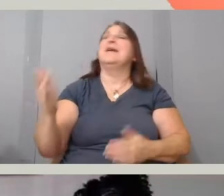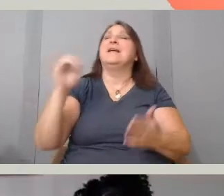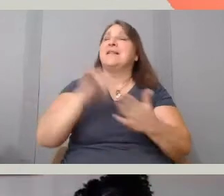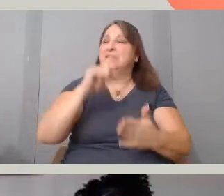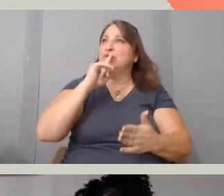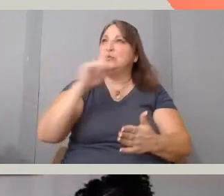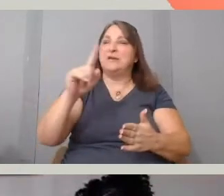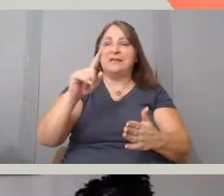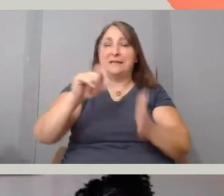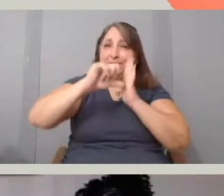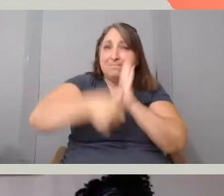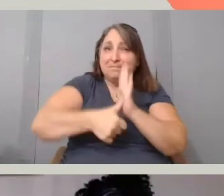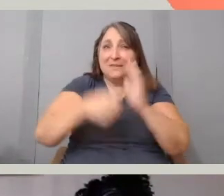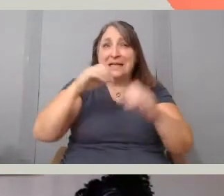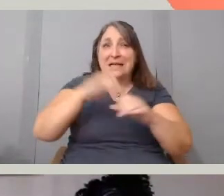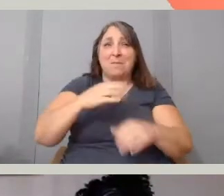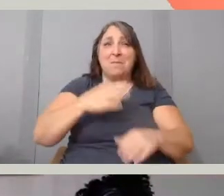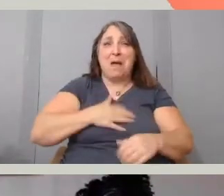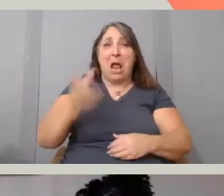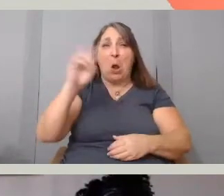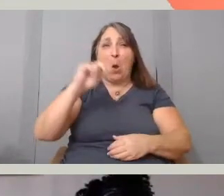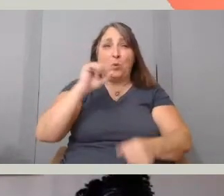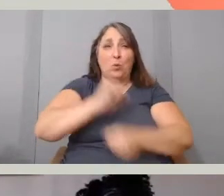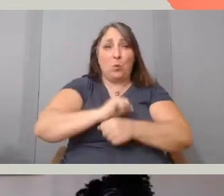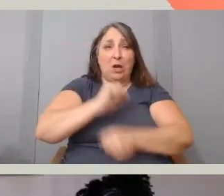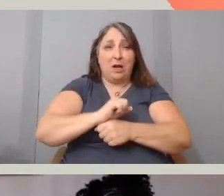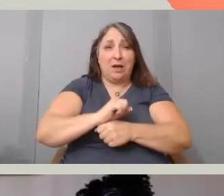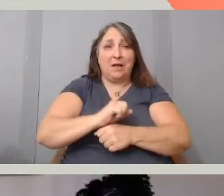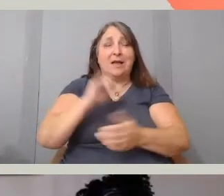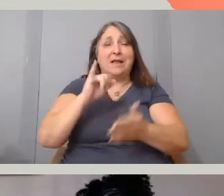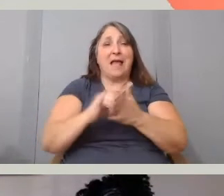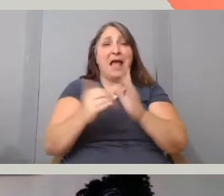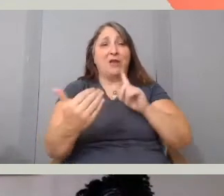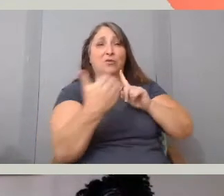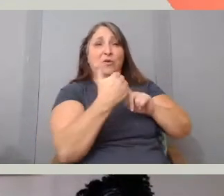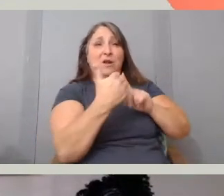is that reminder from bell hooks actually,